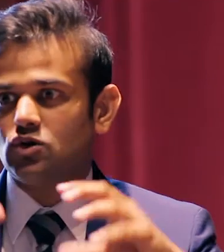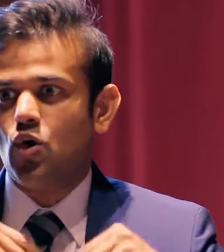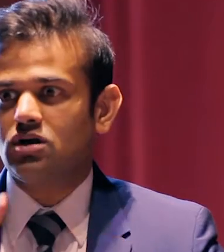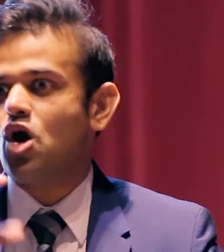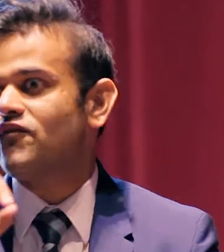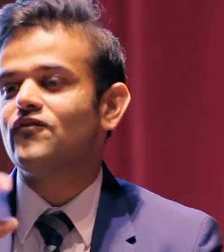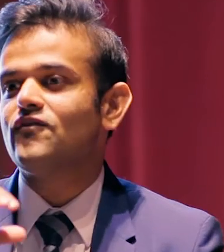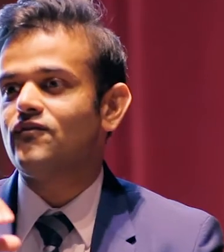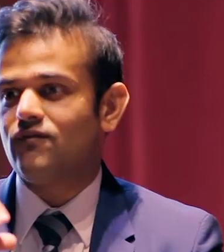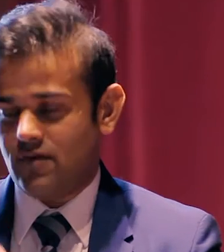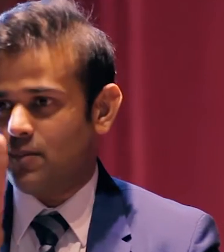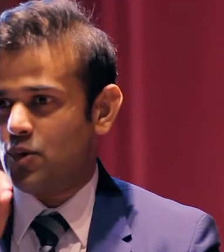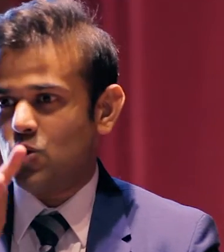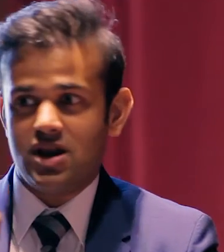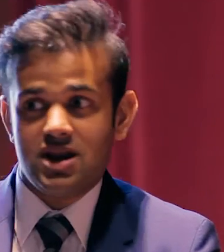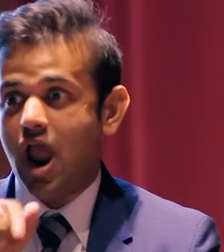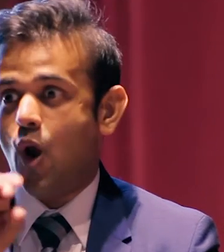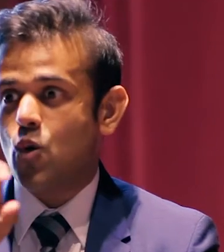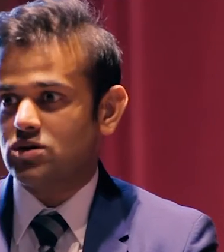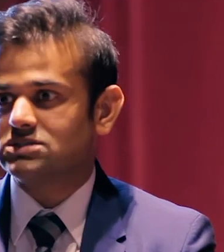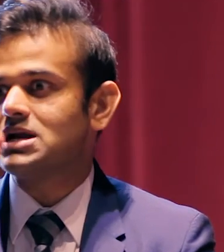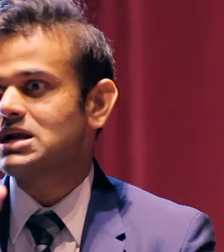president and owner of Boosted Technologies,